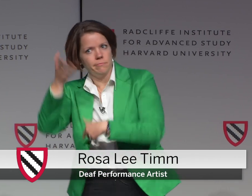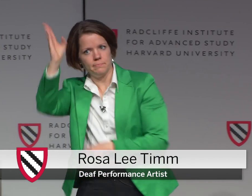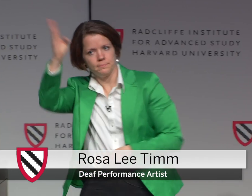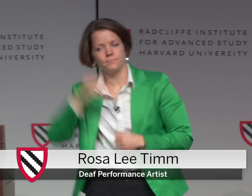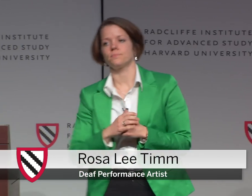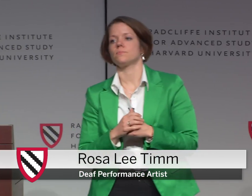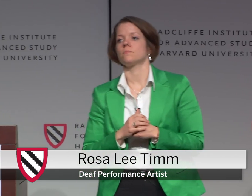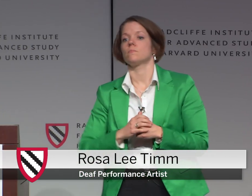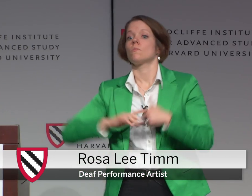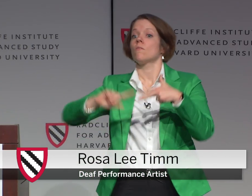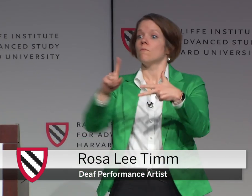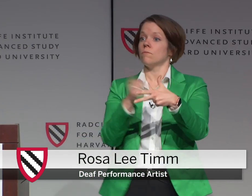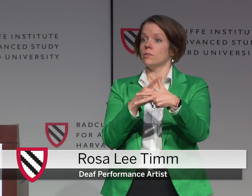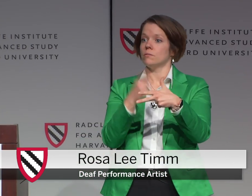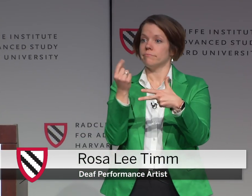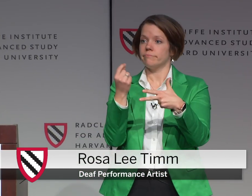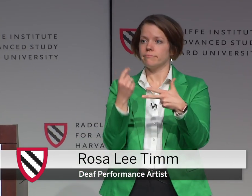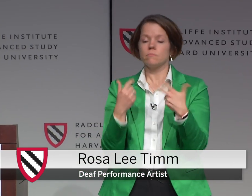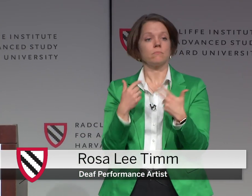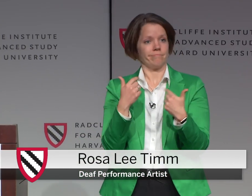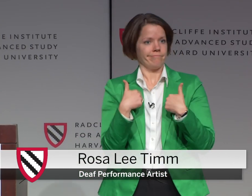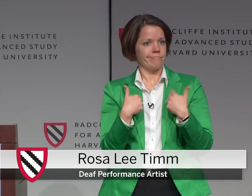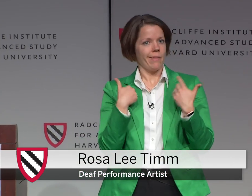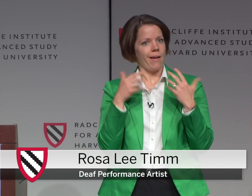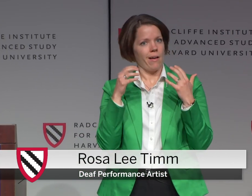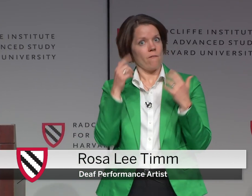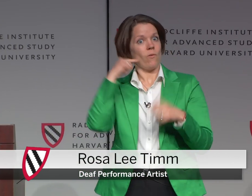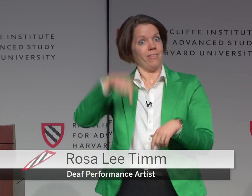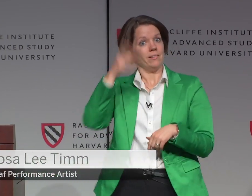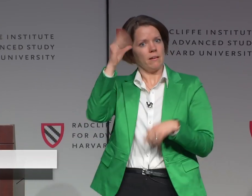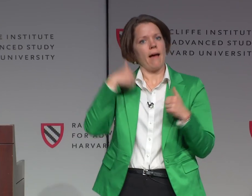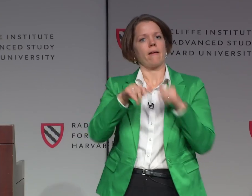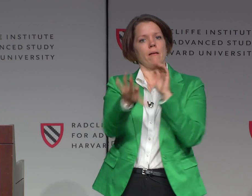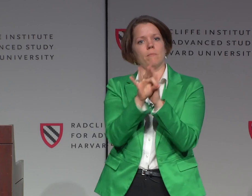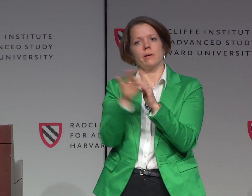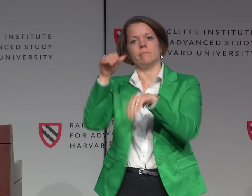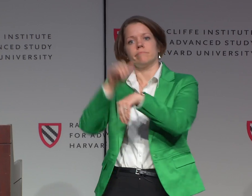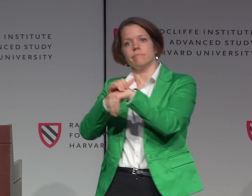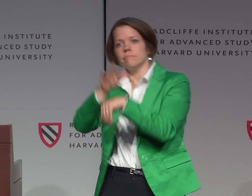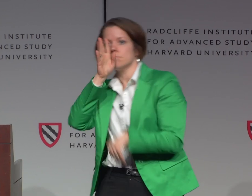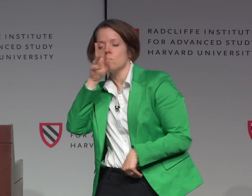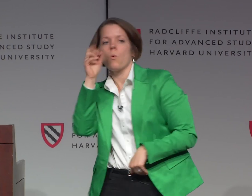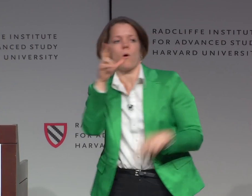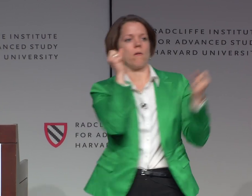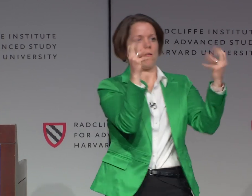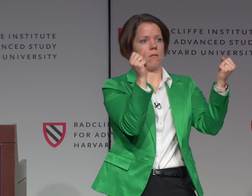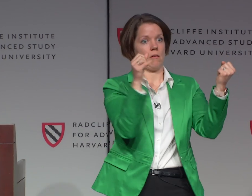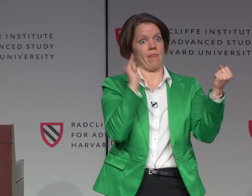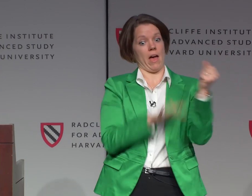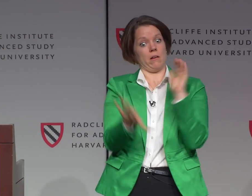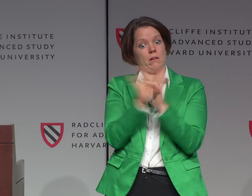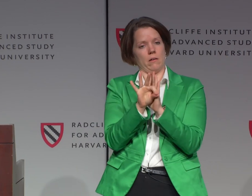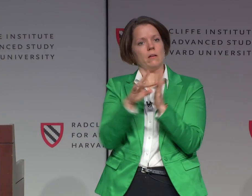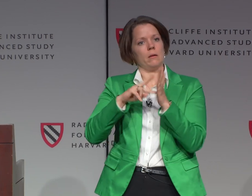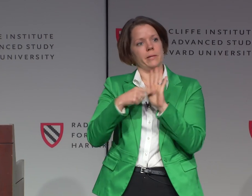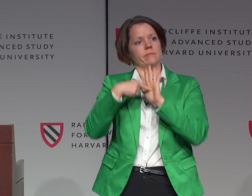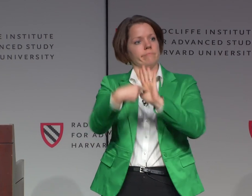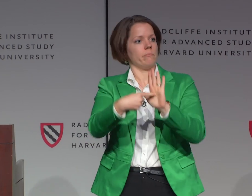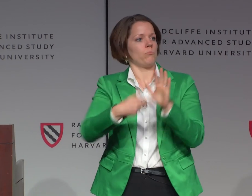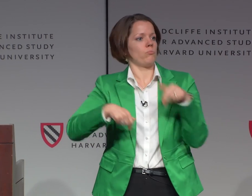Before we get on to my presentation, I just want to share a few disclaimers. For this, I will be using American Sign Language